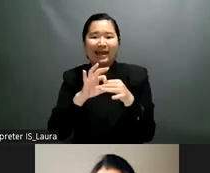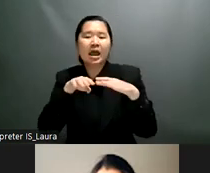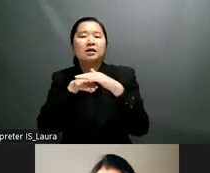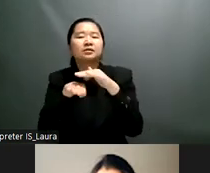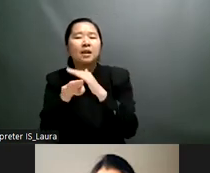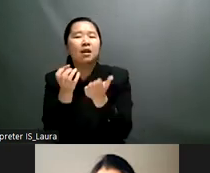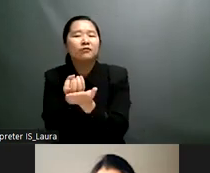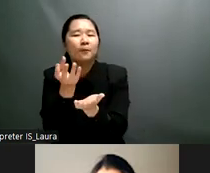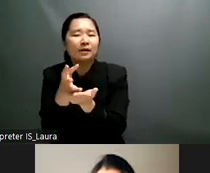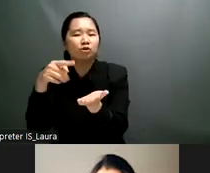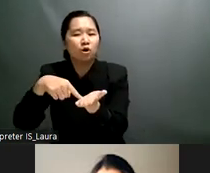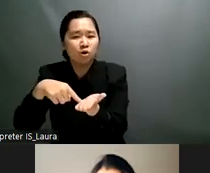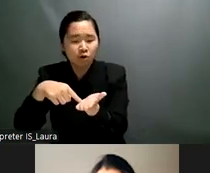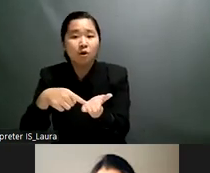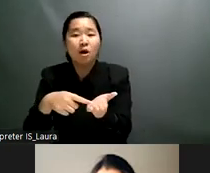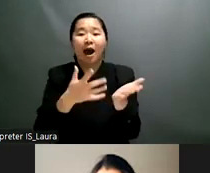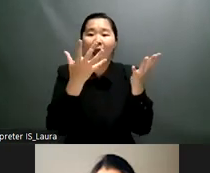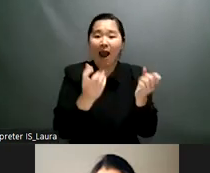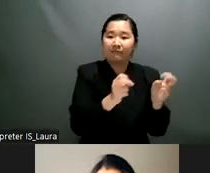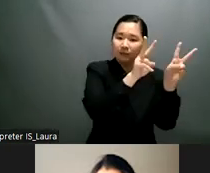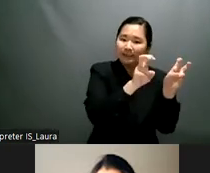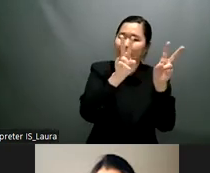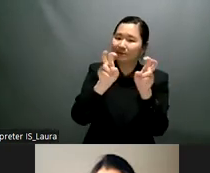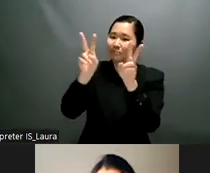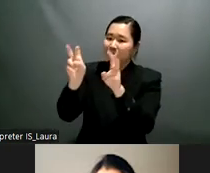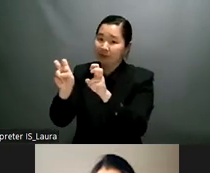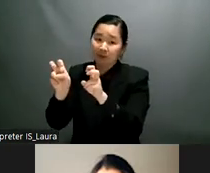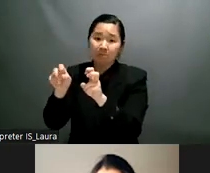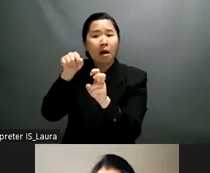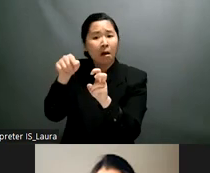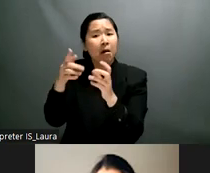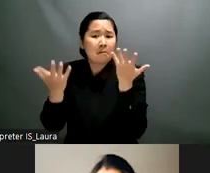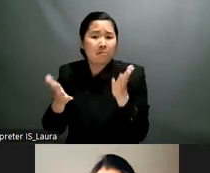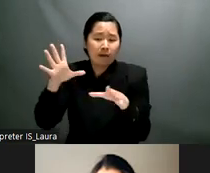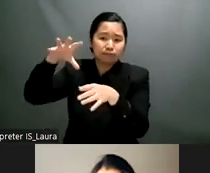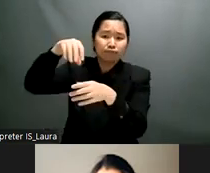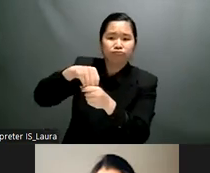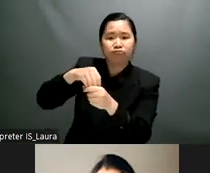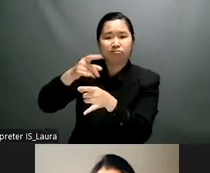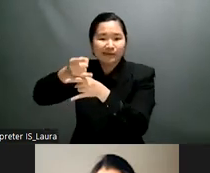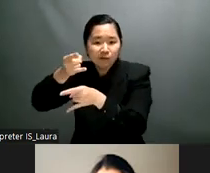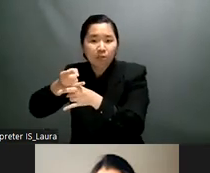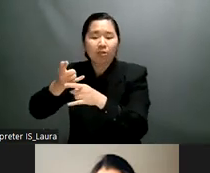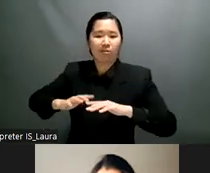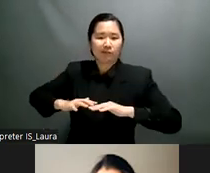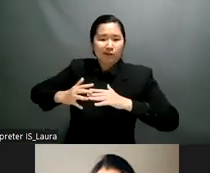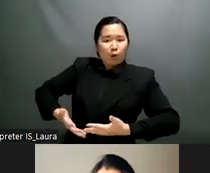important to also have in mind this digital divide but also the the lack of access to information but